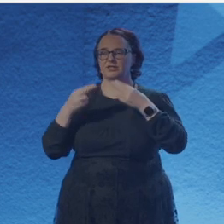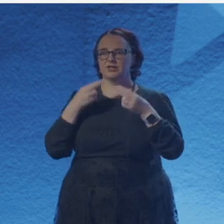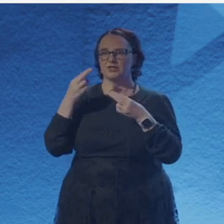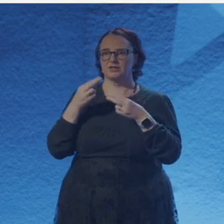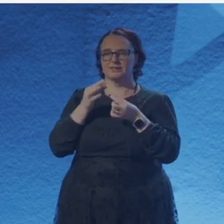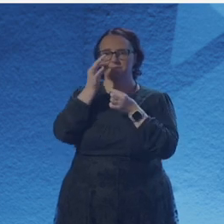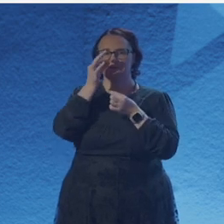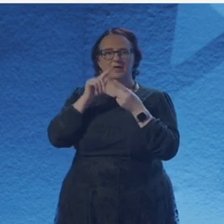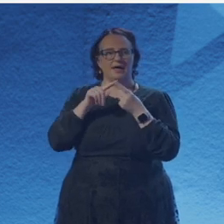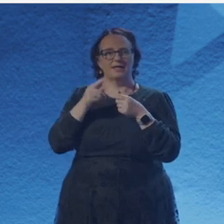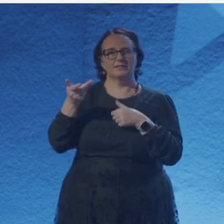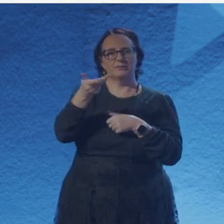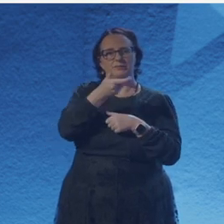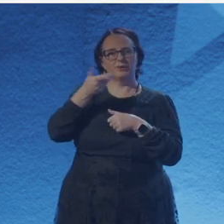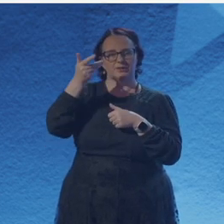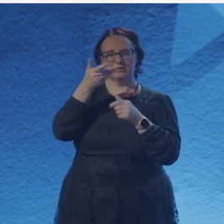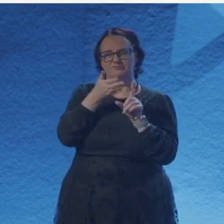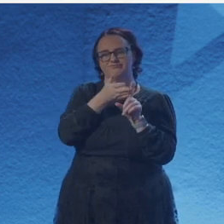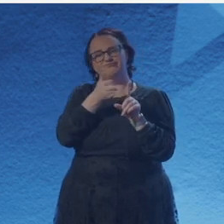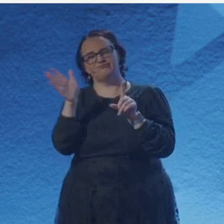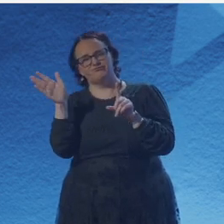An experiment on a bird in the air pump